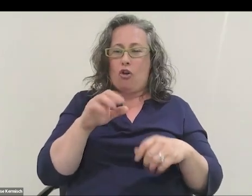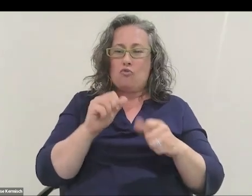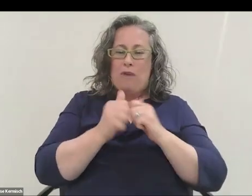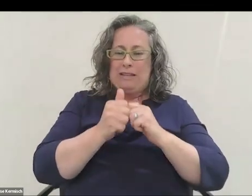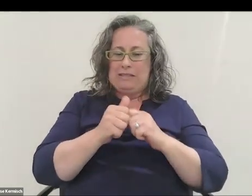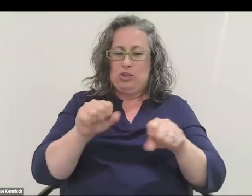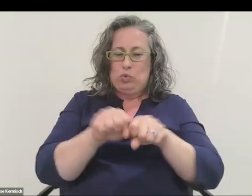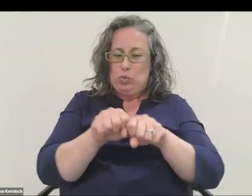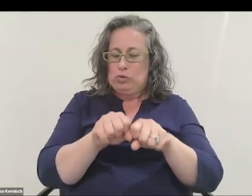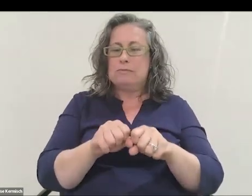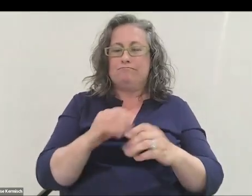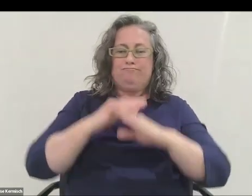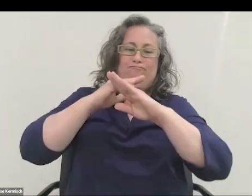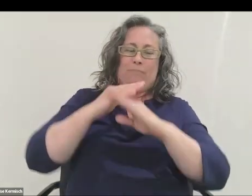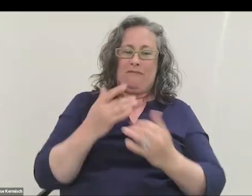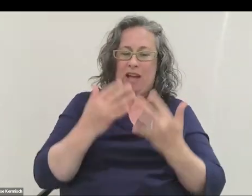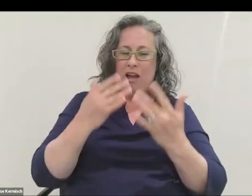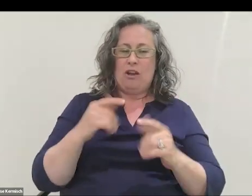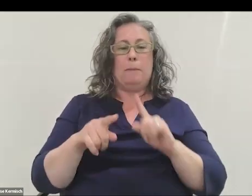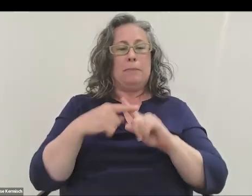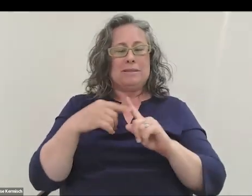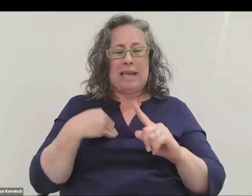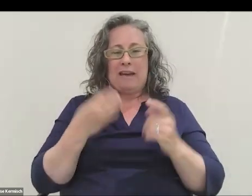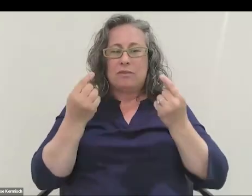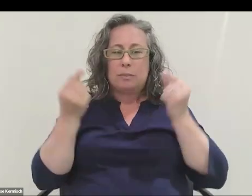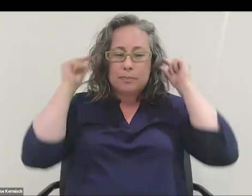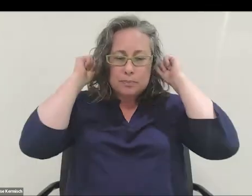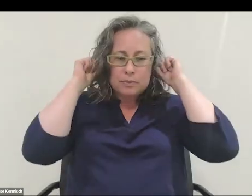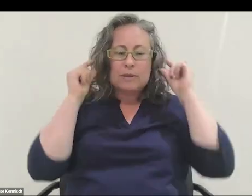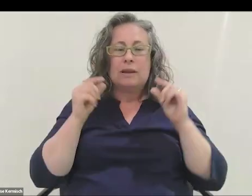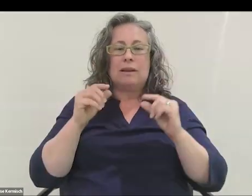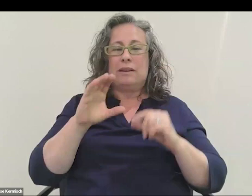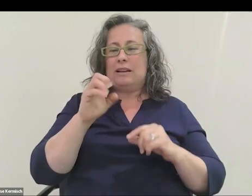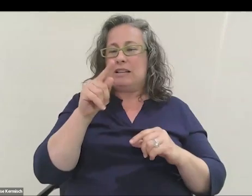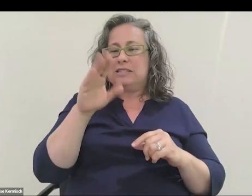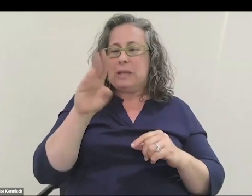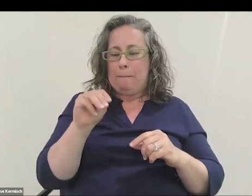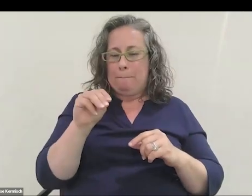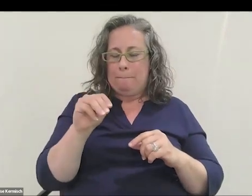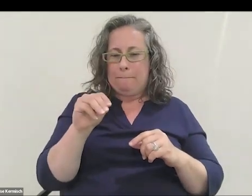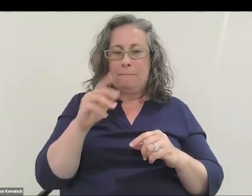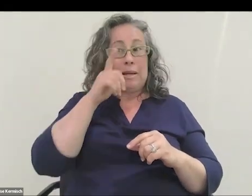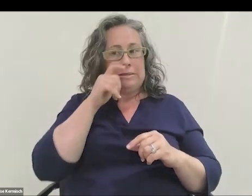Then we have these fitted earplugs that were custom-molded for us because the rocket is really, really loud.